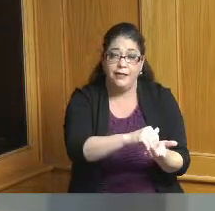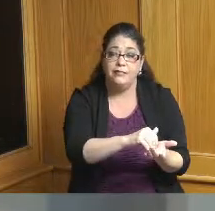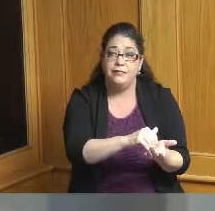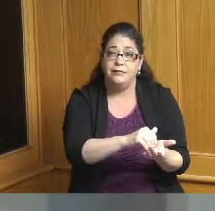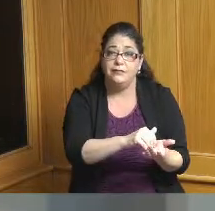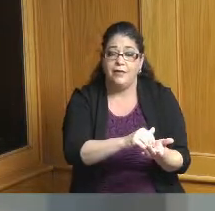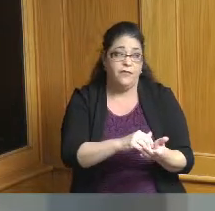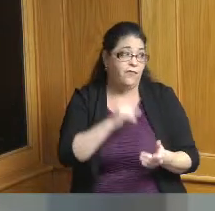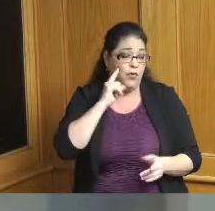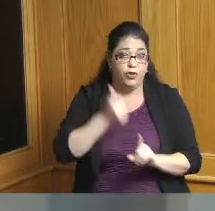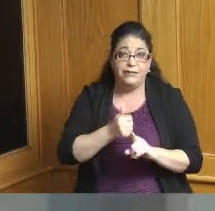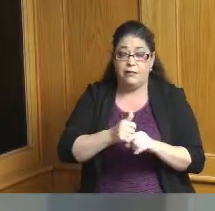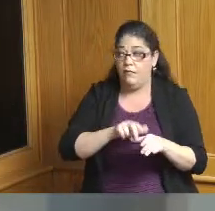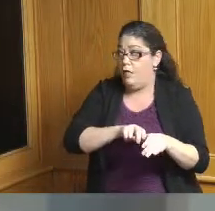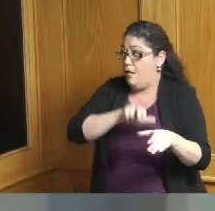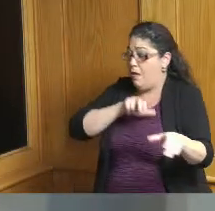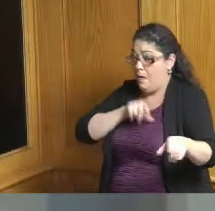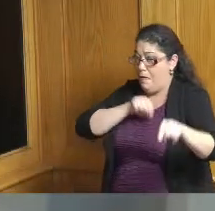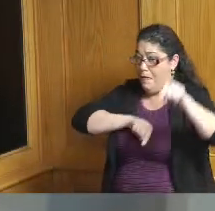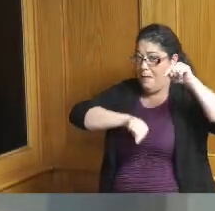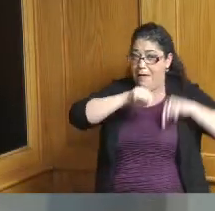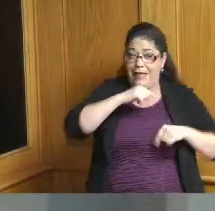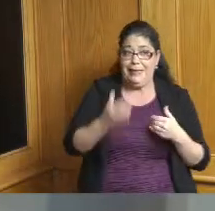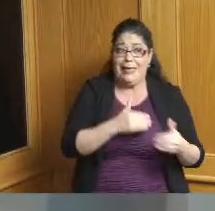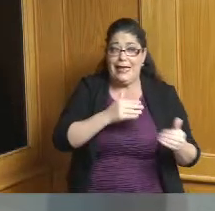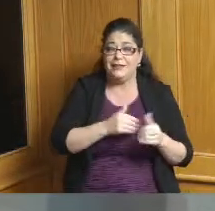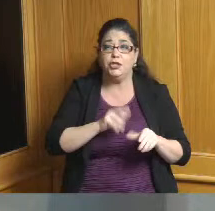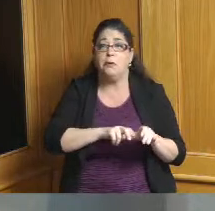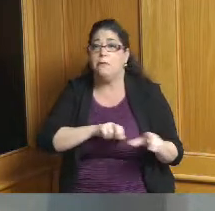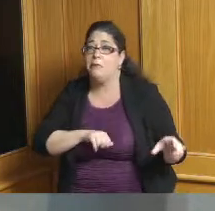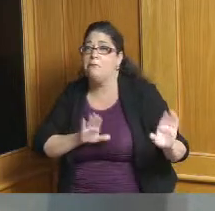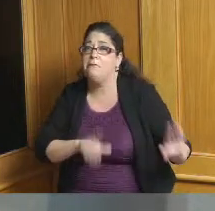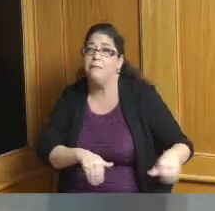easy maybe she said it in the background so it would have been easy to say no I don't want to